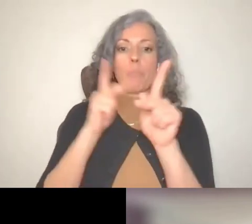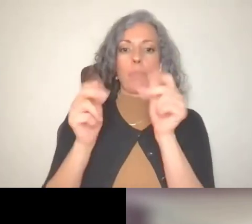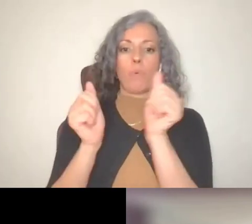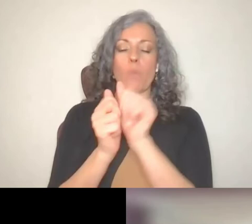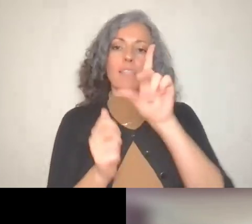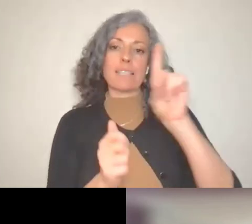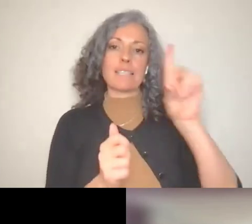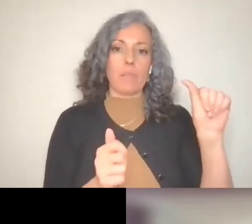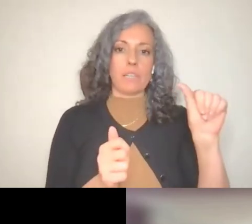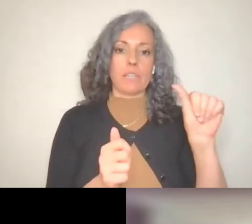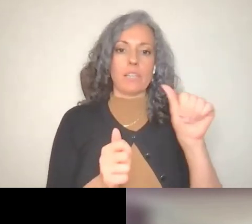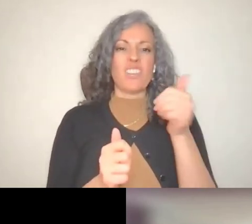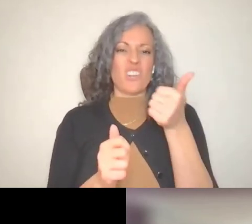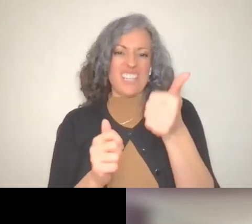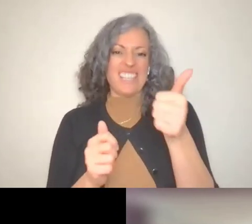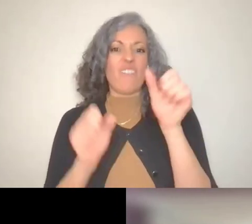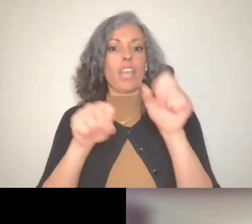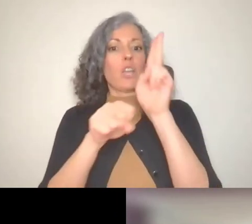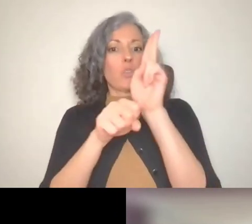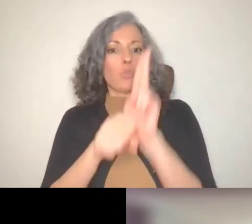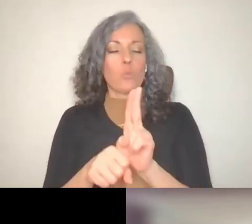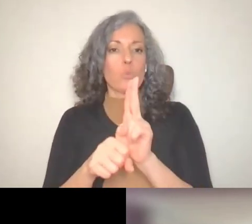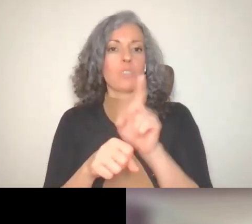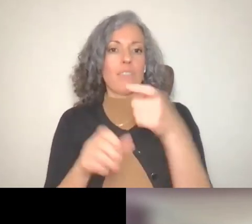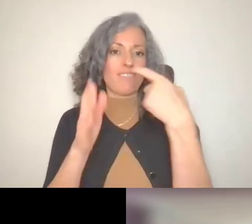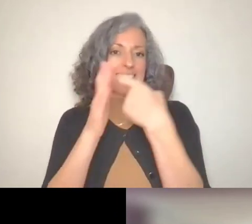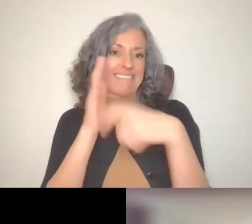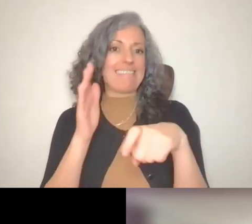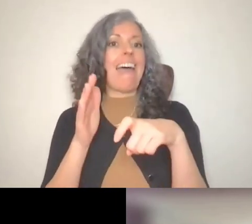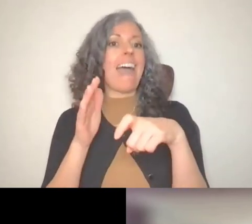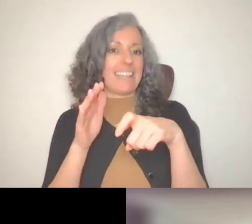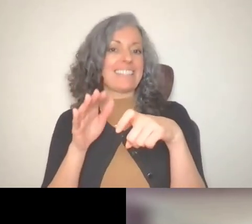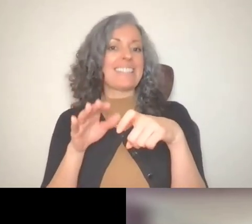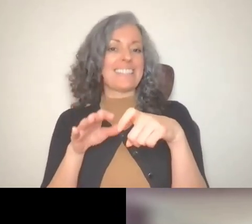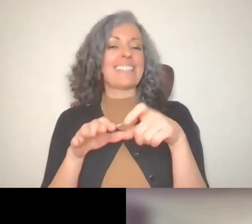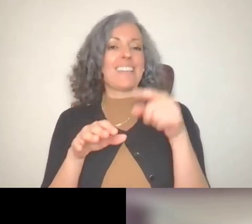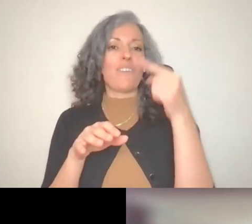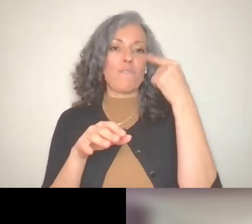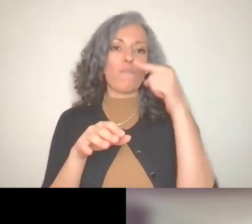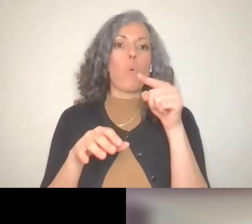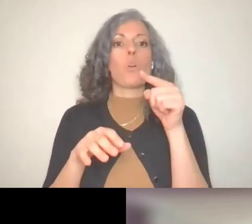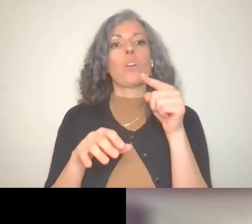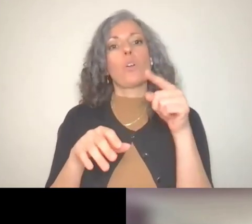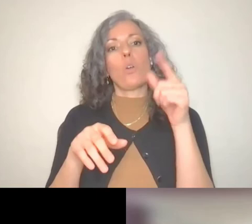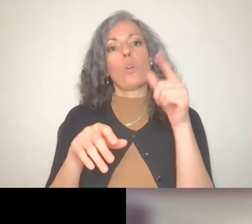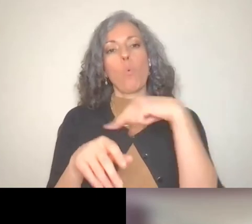yourself can use these tax advantage. Savings accounts to cover qualified disability expenses.